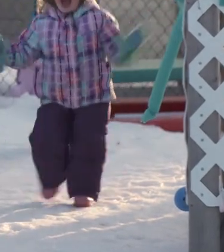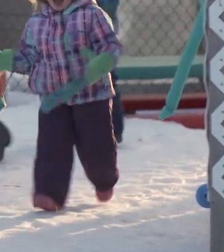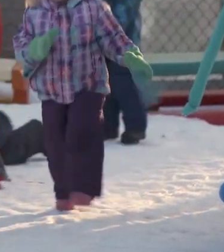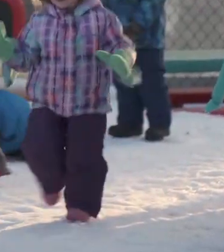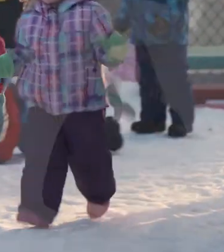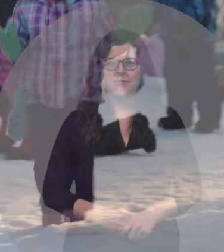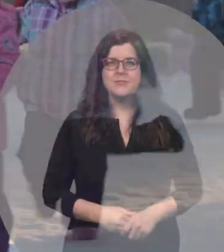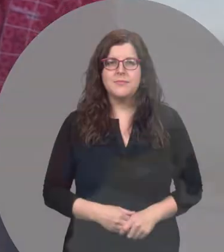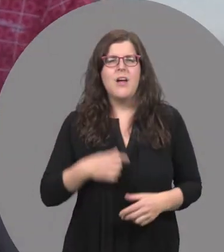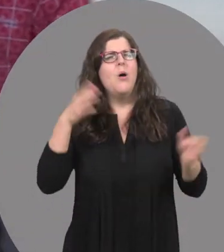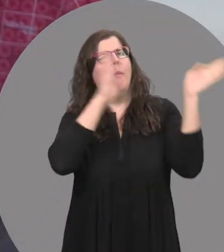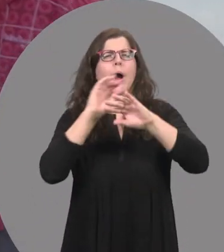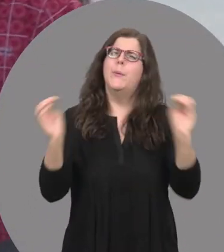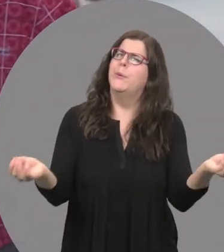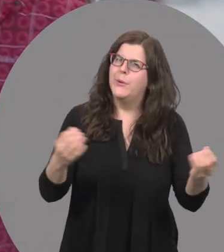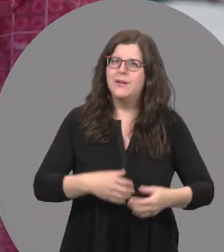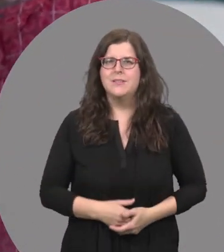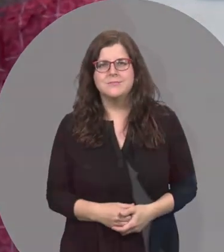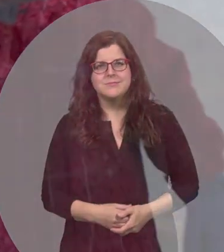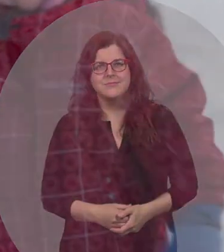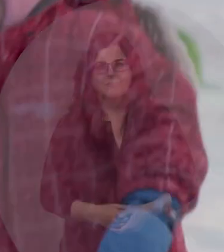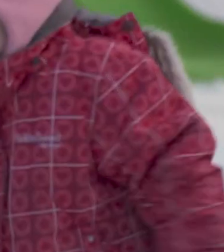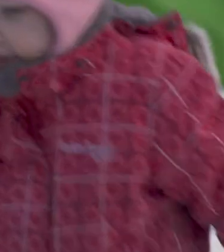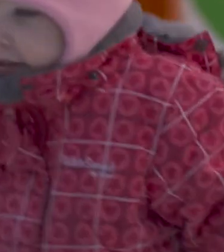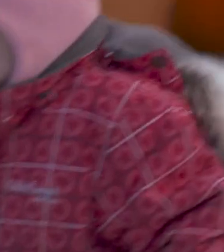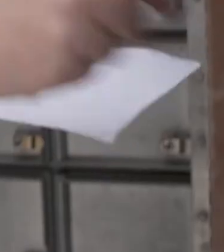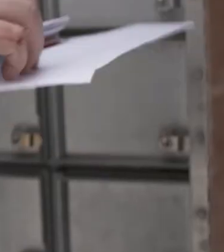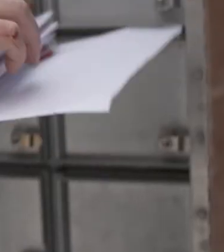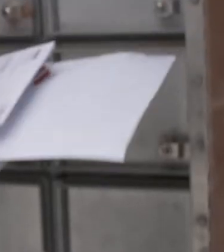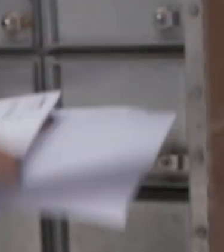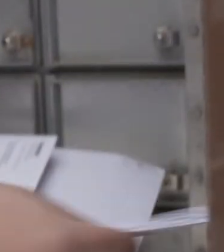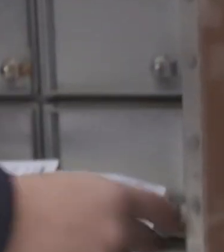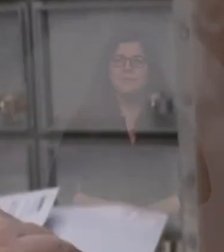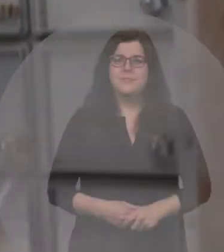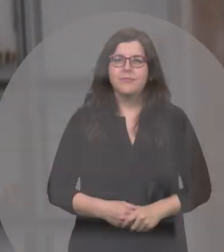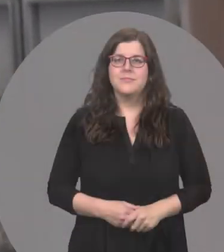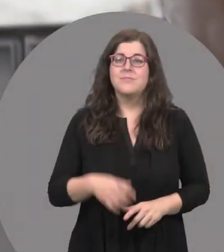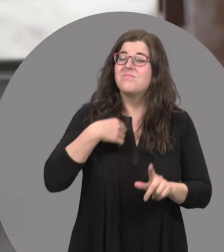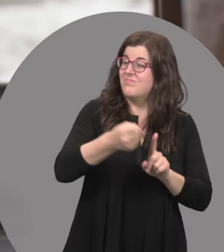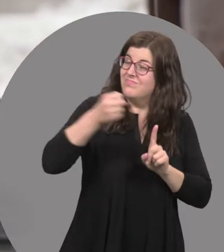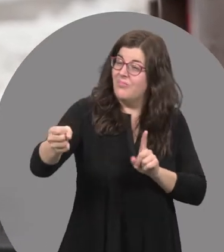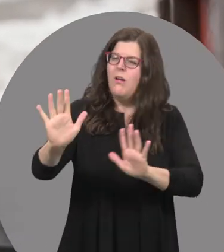[Child screams with glee] Bobby: I have no concerns. I know she’s in good hands